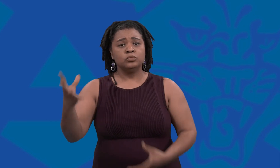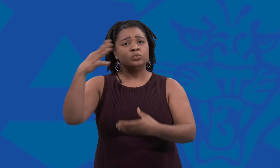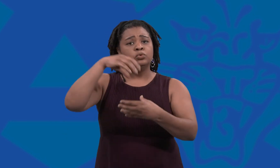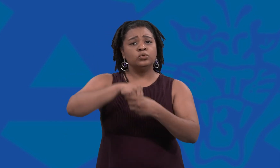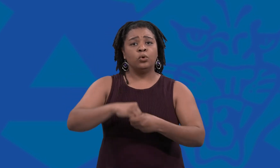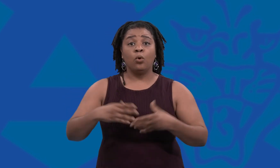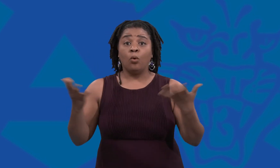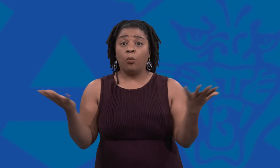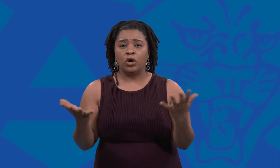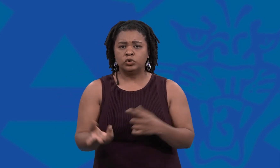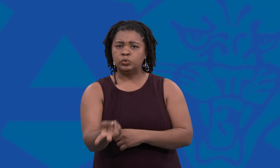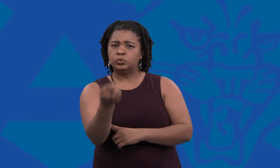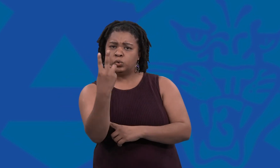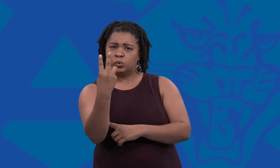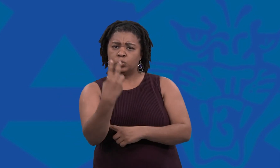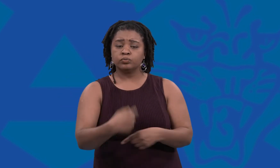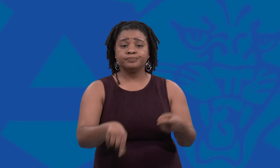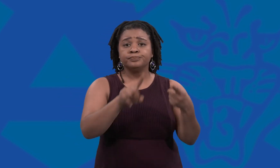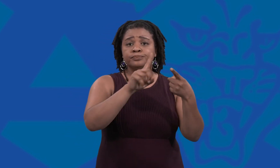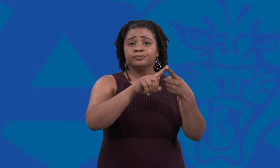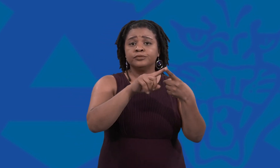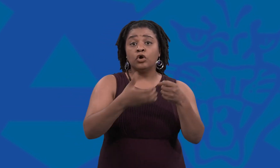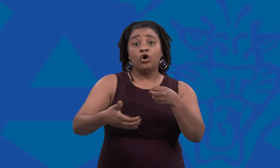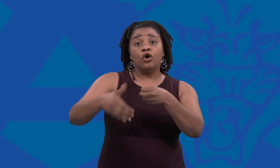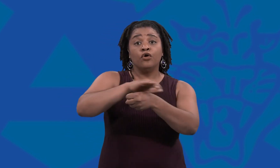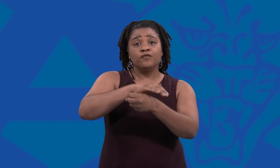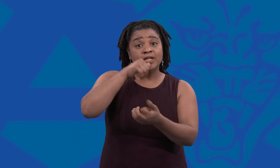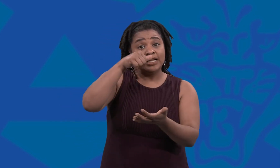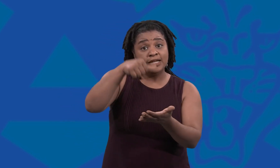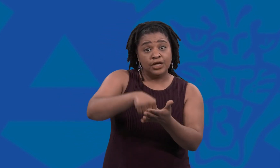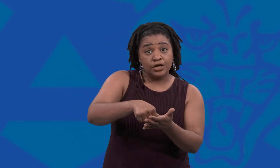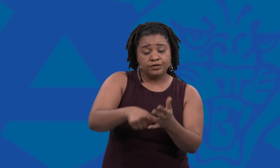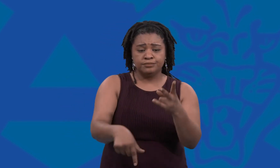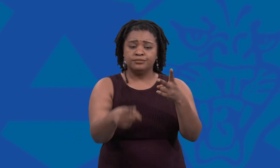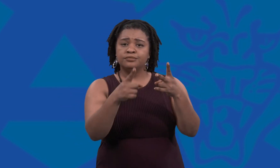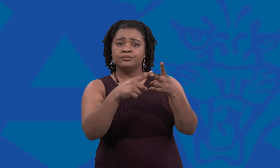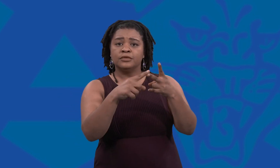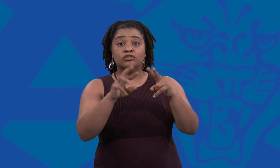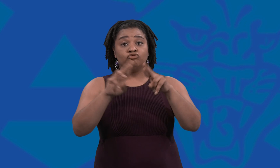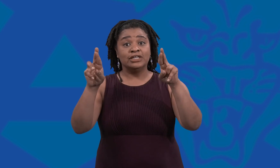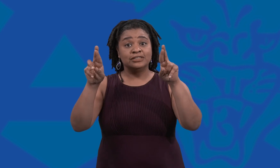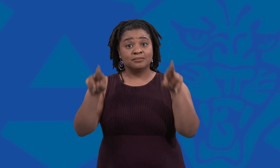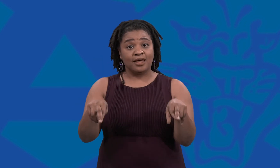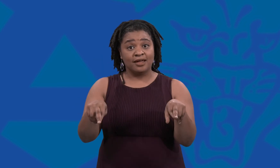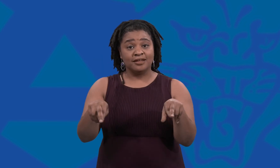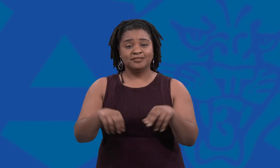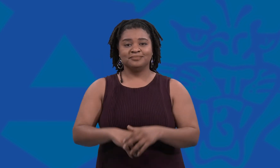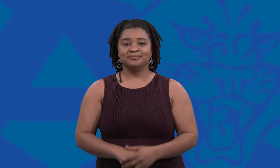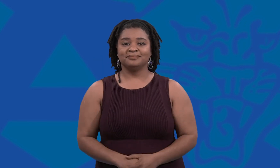Please include a cover letter and a resume.